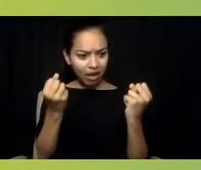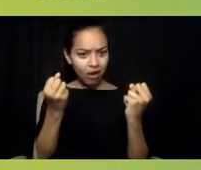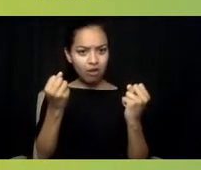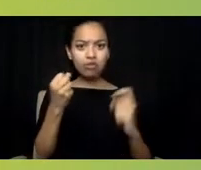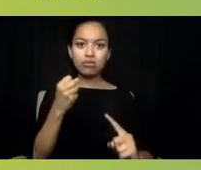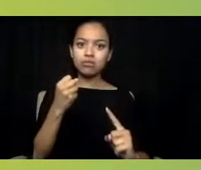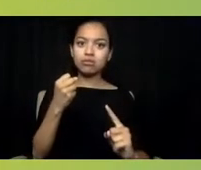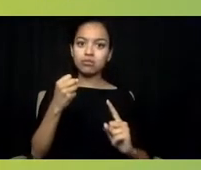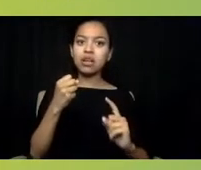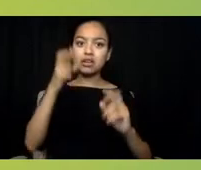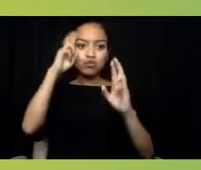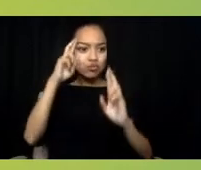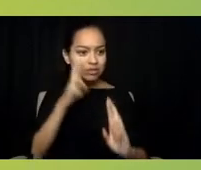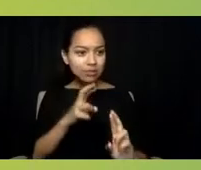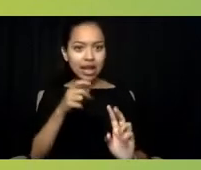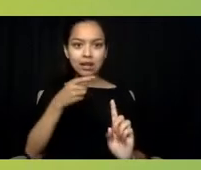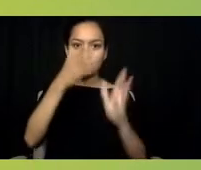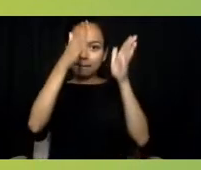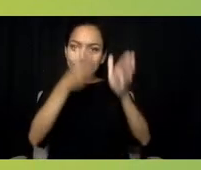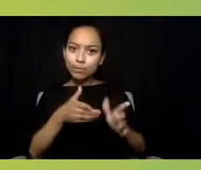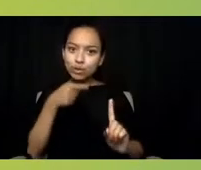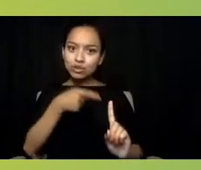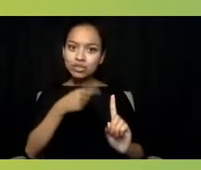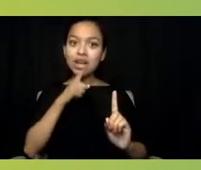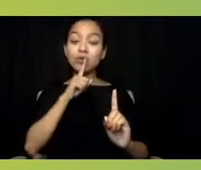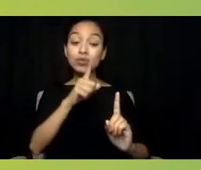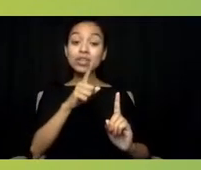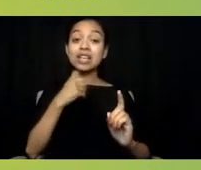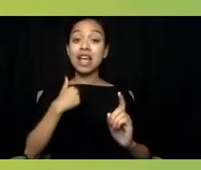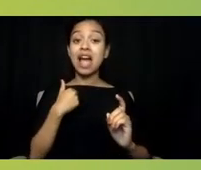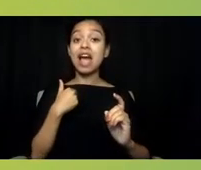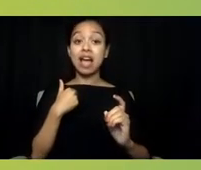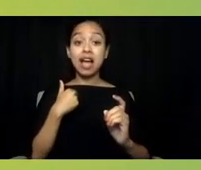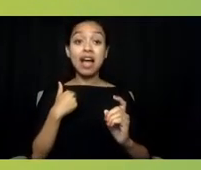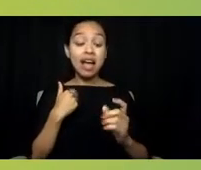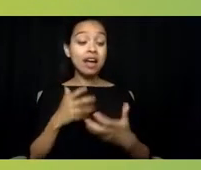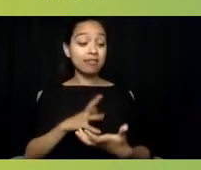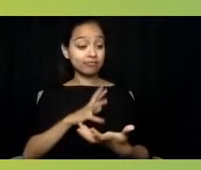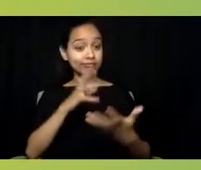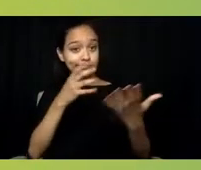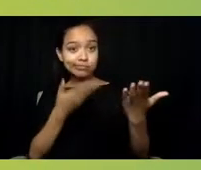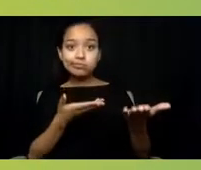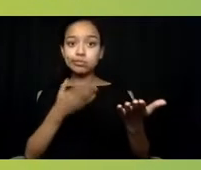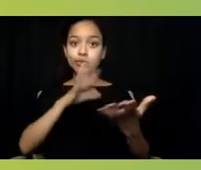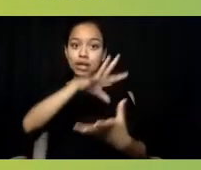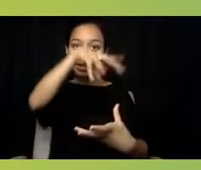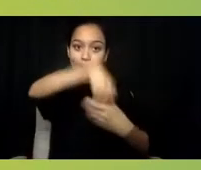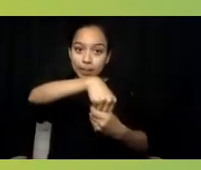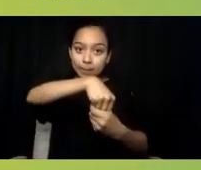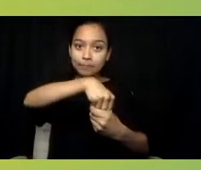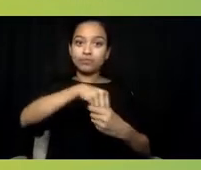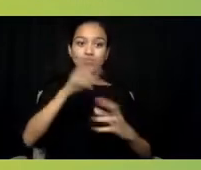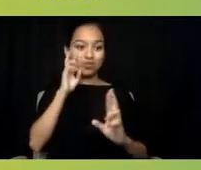and has parity within mental health as it is also integrated into overall health.